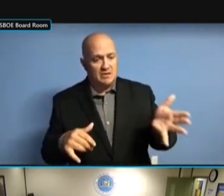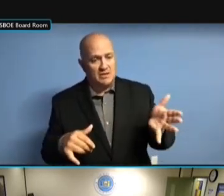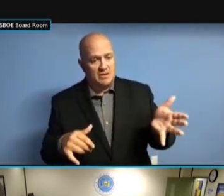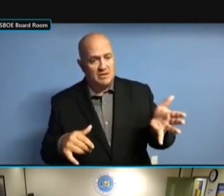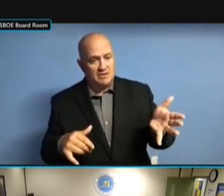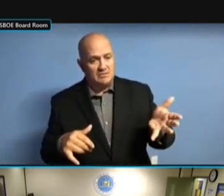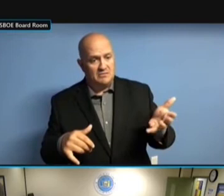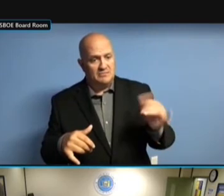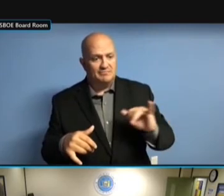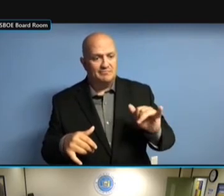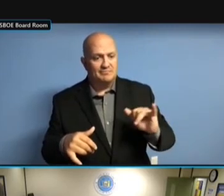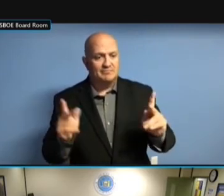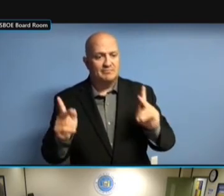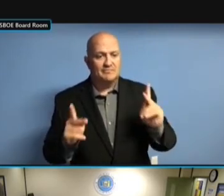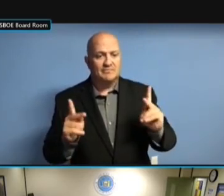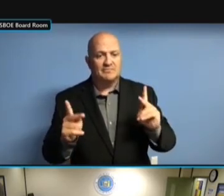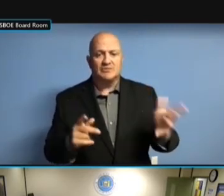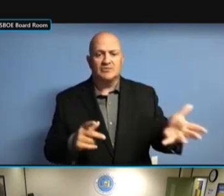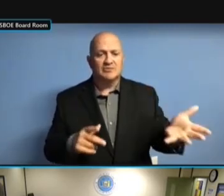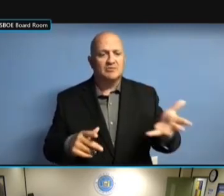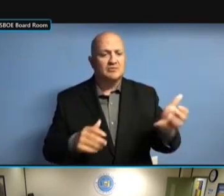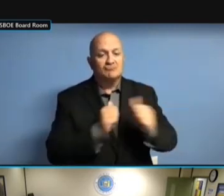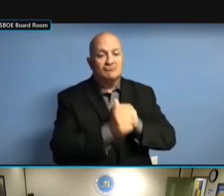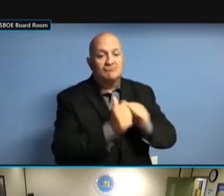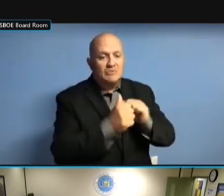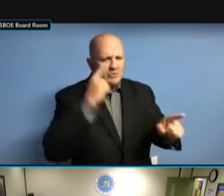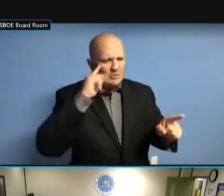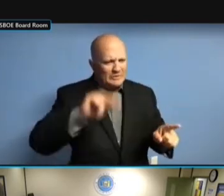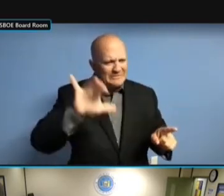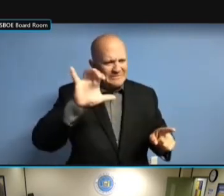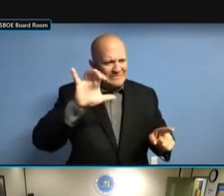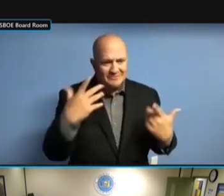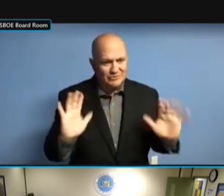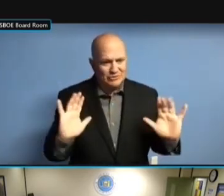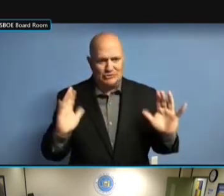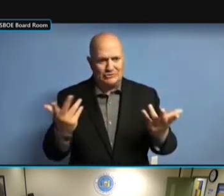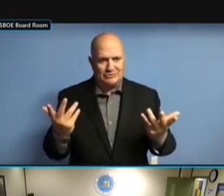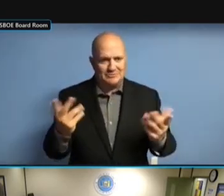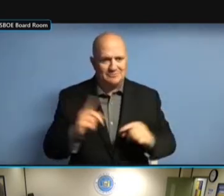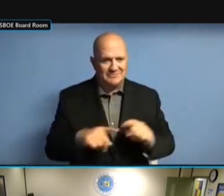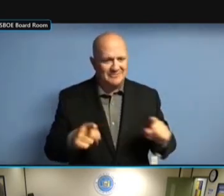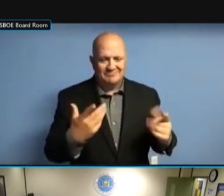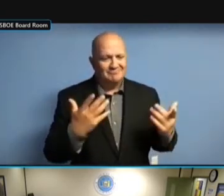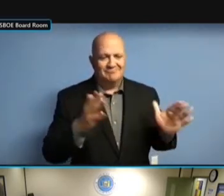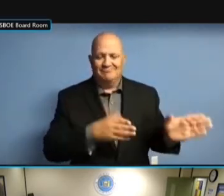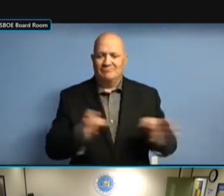THOUGHT THEY WERE DONE UP HERE. IT'S JUST A LOT OF THOUGHT THEY WERE DONE UP HERE. IT'S JUST A LOT OF MOVING THOUGHT THEY WERE DONE UP HERE. IT'S JUST A LOT OF MOVING PARTS. IT'S JUST A LOT OF MOVING PARTS. IT'S JUST A LOT OF MOVING PARTS. IT IT'S JUST A LOT OF MOVING PARTS. IT CERTAINLY IT'S JUST A LOT OF MOVING PARTS. IT CERTAINLY SPARKS IT'S JUST A LOT OF MOVING PARTS. IT CERTAINLY SPARKS A IT'S JUST A LOT OF MOVING PARTS. IT CERTAINLY SPARKS A GREAT IT'S JUST A LOT OF MOVING PARTS. IT CERTAINLY SPARKS A GREAT DEAL IT CERTAINLY SPARKS A GREAT DEAL IT CERTAINLY SPARKS A GREAT DEAL OF IT CERTAINLY SPARKS A GREAT DEAL OF ACTIVITY, IT CERTAINLY SPARKS A GREAT DEAL OF ACTIVITY, SO IT CERTAINLY SPARKS A GREAT DEAL OF ACTIVITY, SO WE'RE IT CERTAINLY SPARKS A GREAT DEAL OF ACTIVITY, SO WE'RE HAPPY IT CERTAINLY SPARKS A GREAT DEAL OF ACTIVITY, SO WE'RE HAPPY FOR OF ACTIVITY, SO WE'RE HAPPY FOR